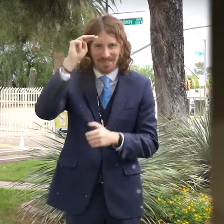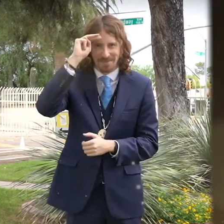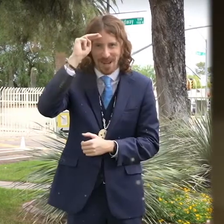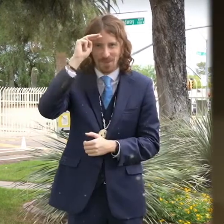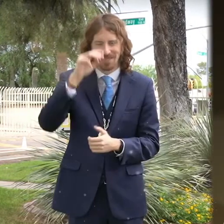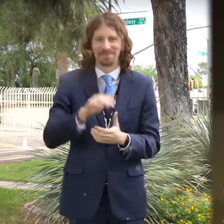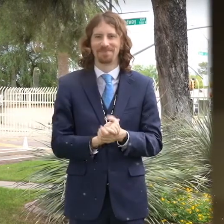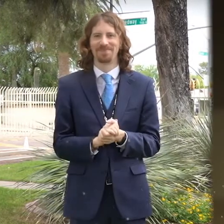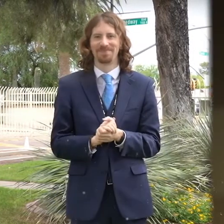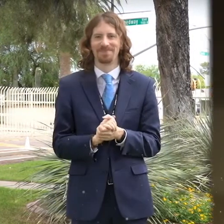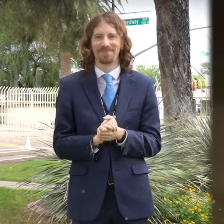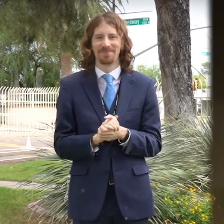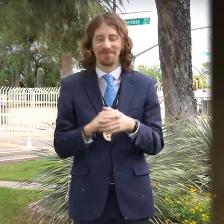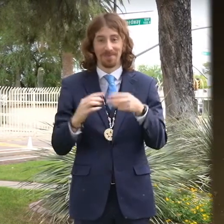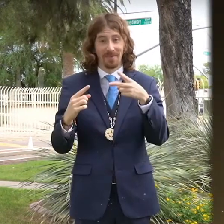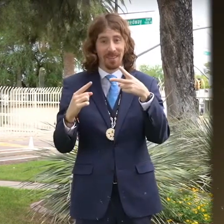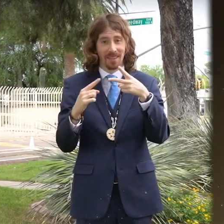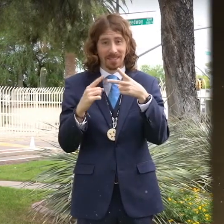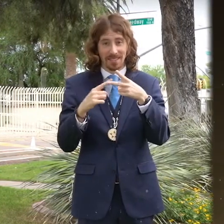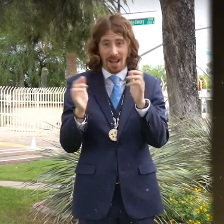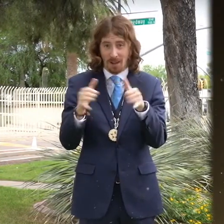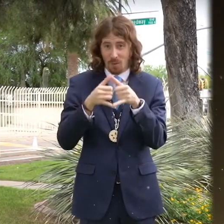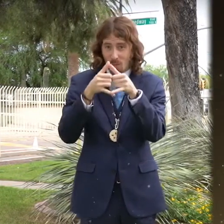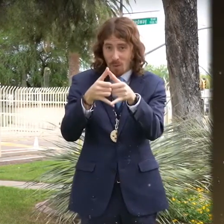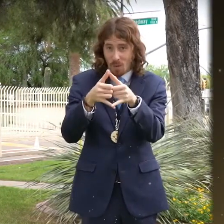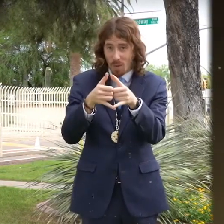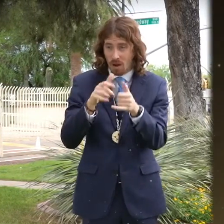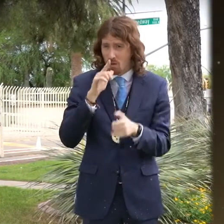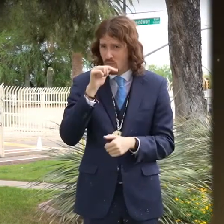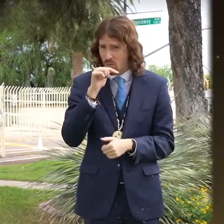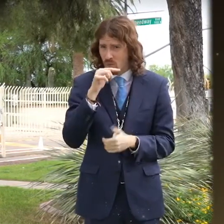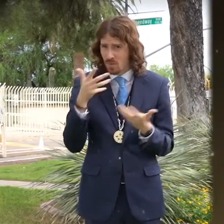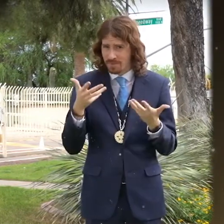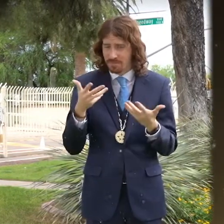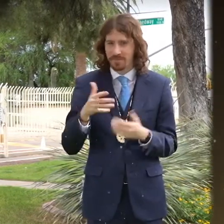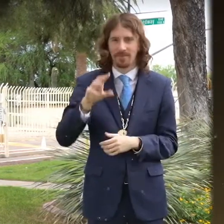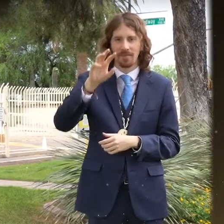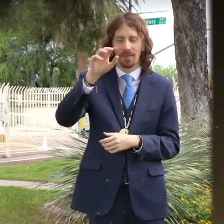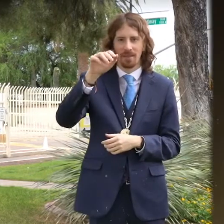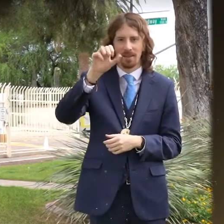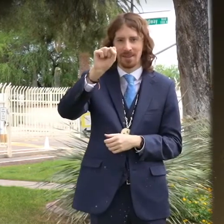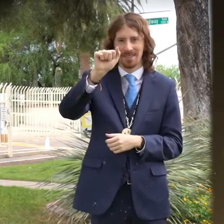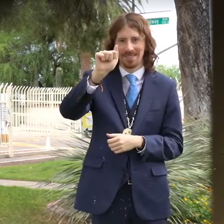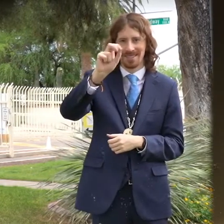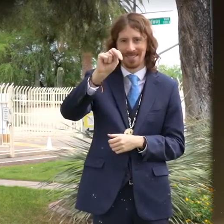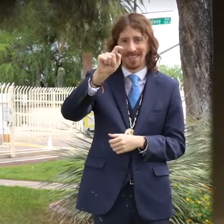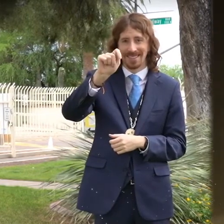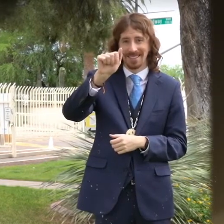THE SECOND STUDENT WHO WILL BE AWARDED IS SANTANA GONZALEZ